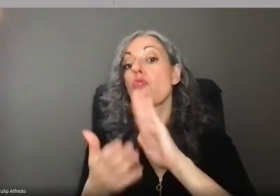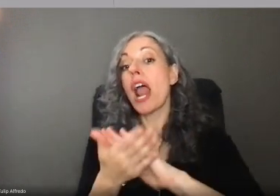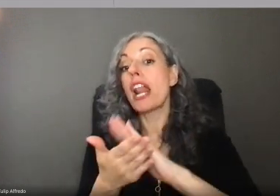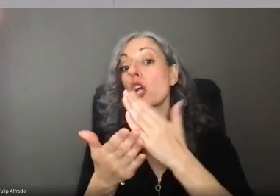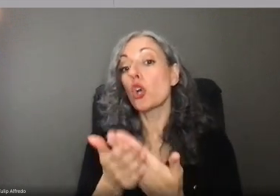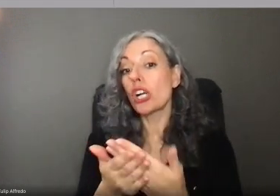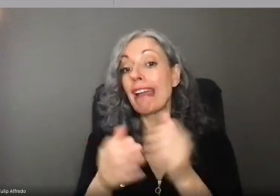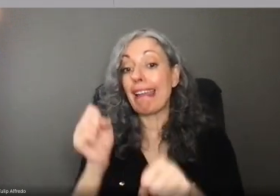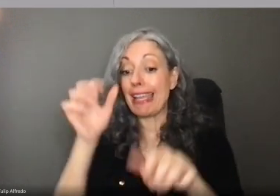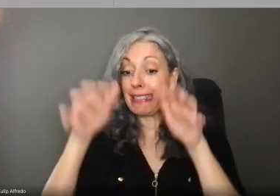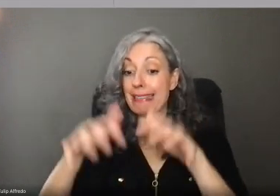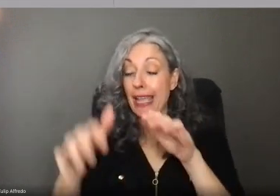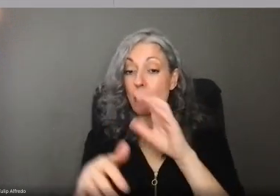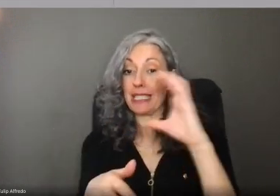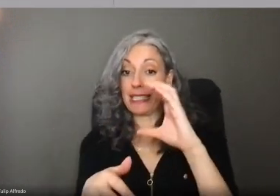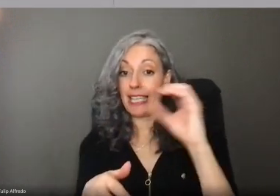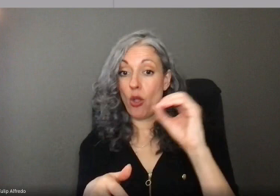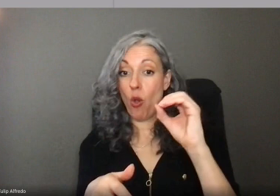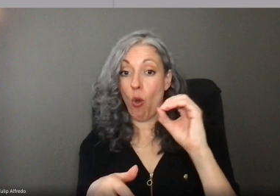I would type in cook in the keyword box.